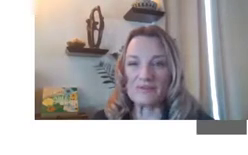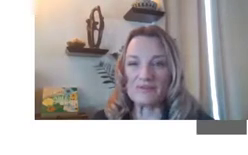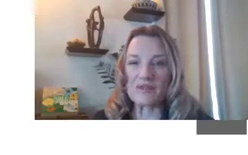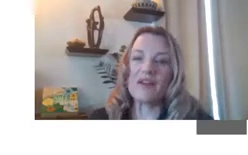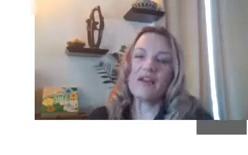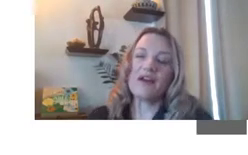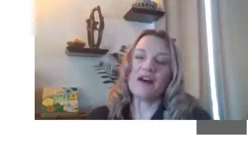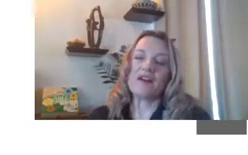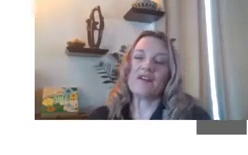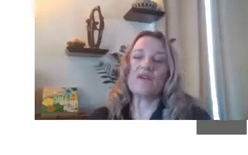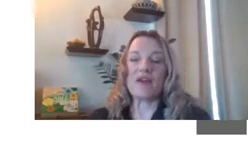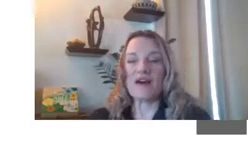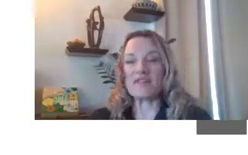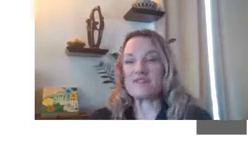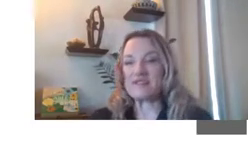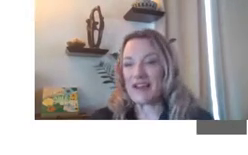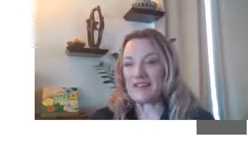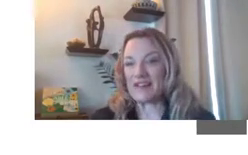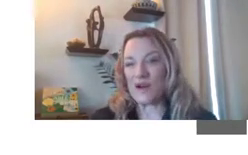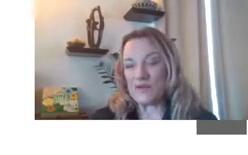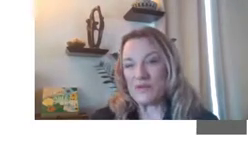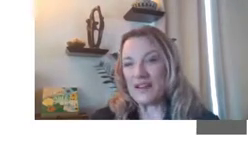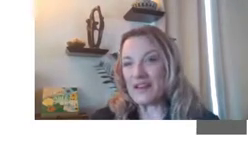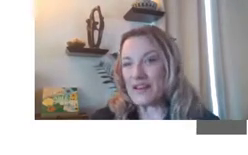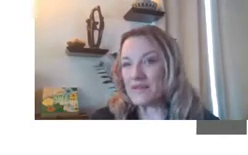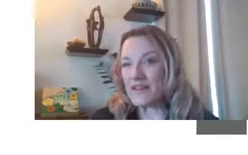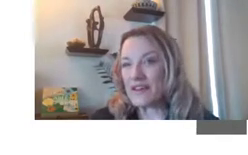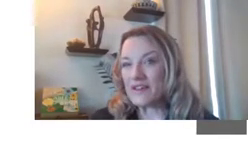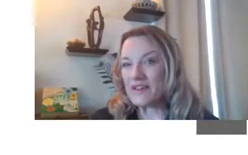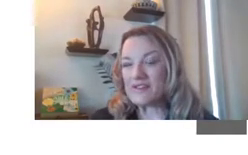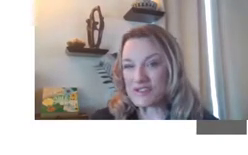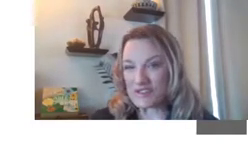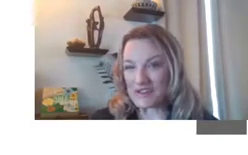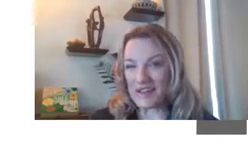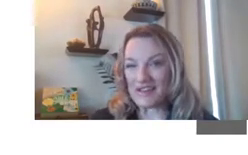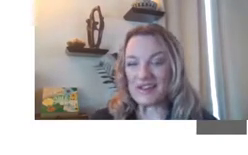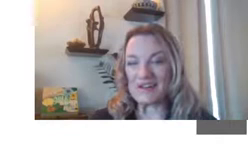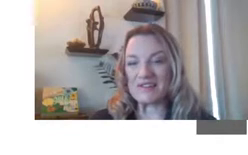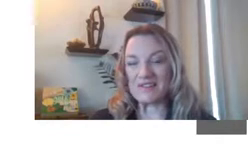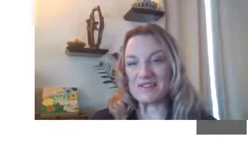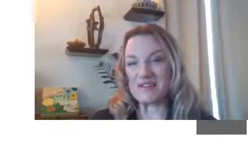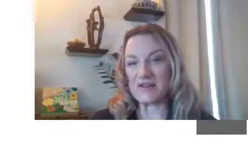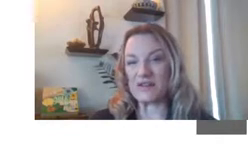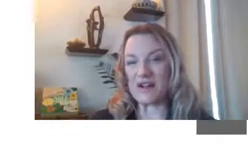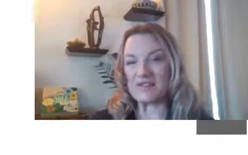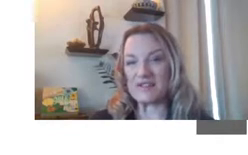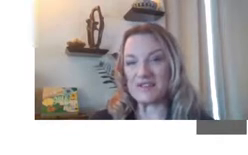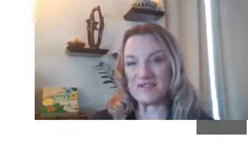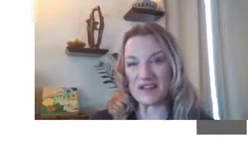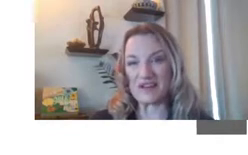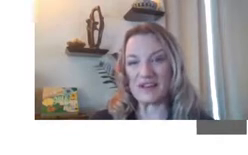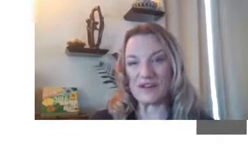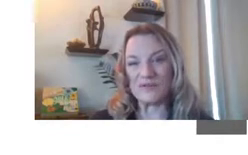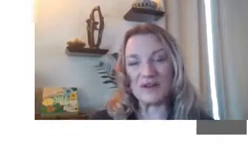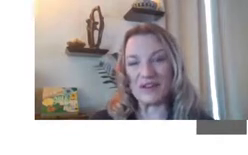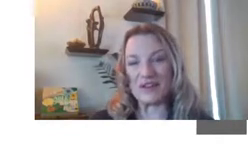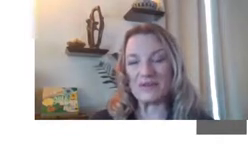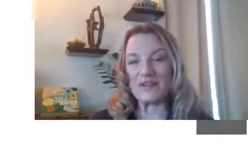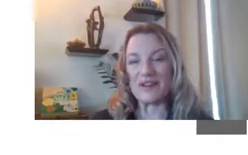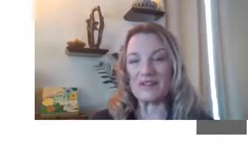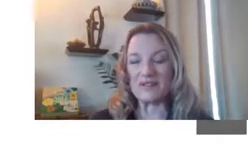We have a selecting, an opening enable account decision guy that can assist in that process of selecting an opening and ABLE account.